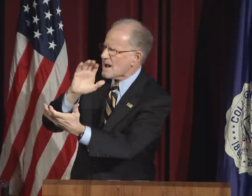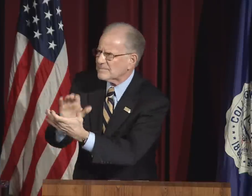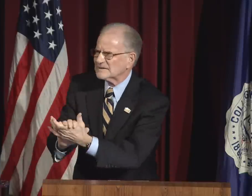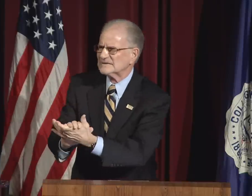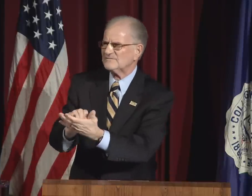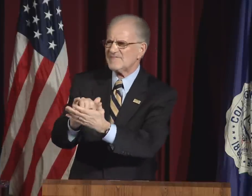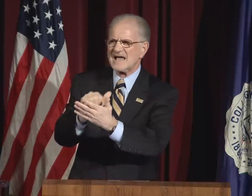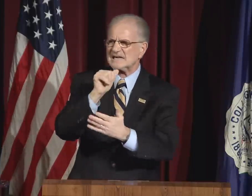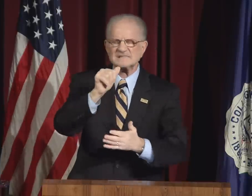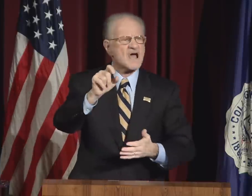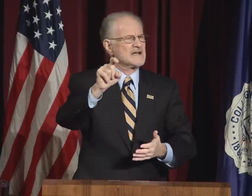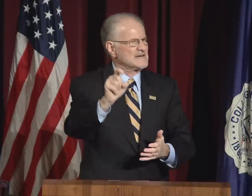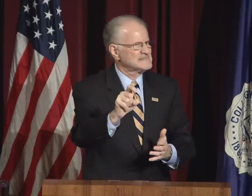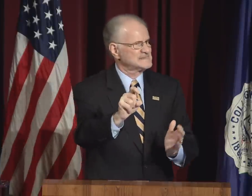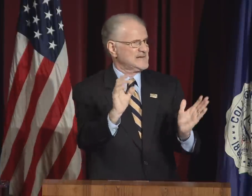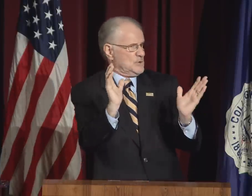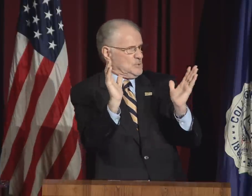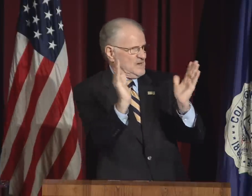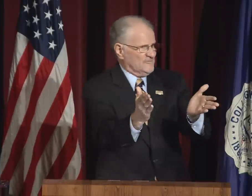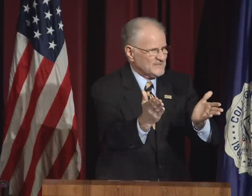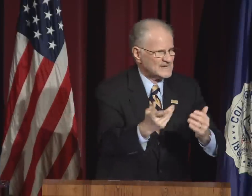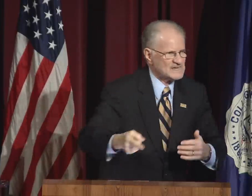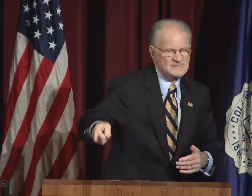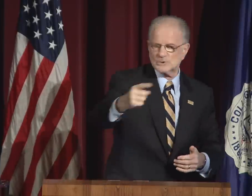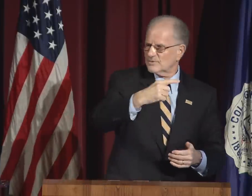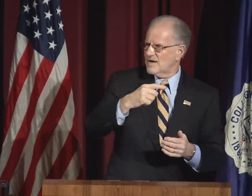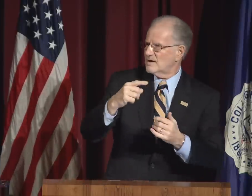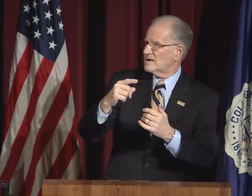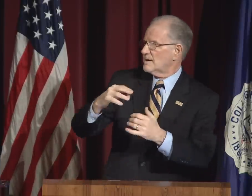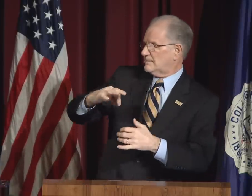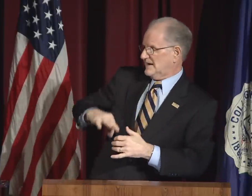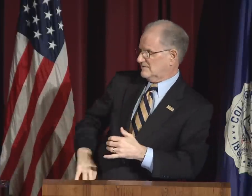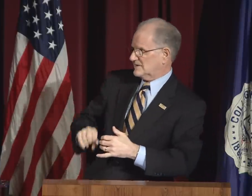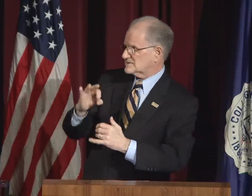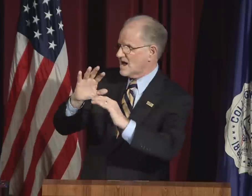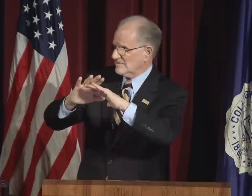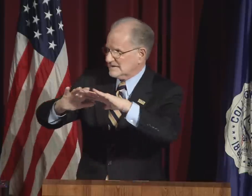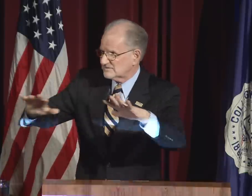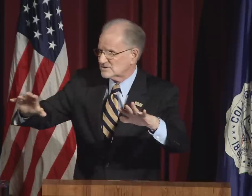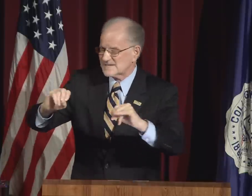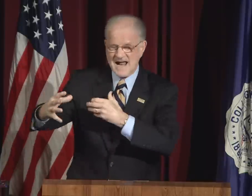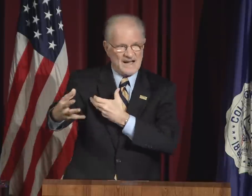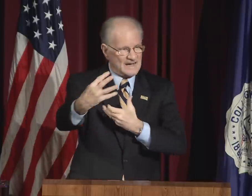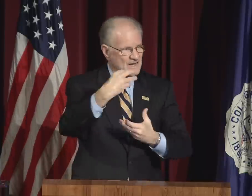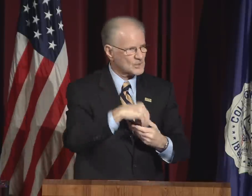We are a university, so I believe it is not necessary to convince you